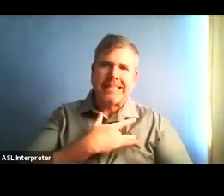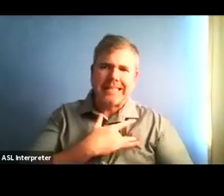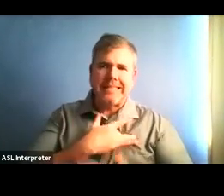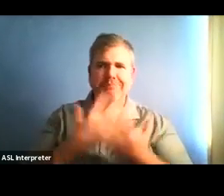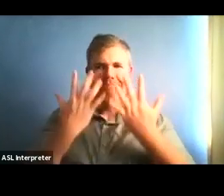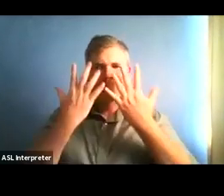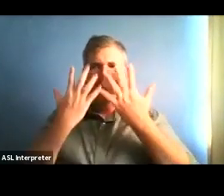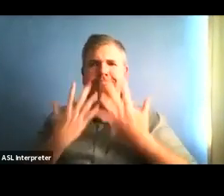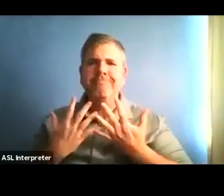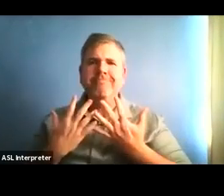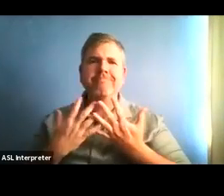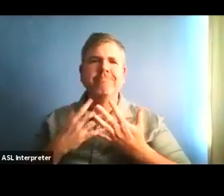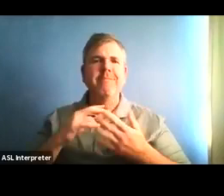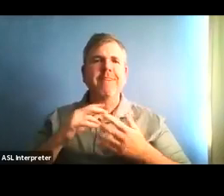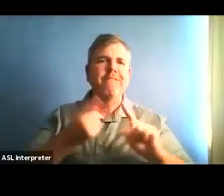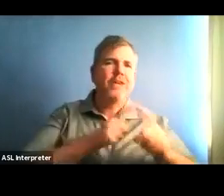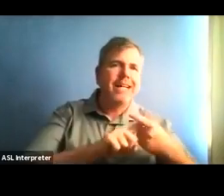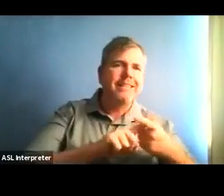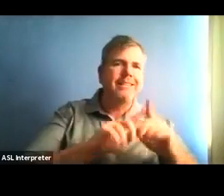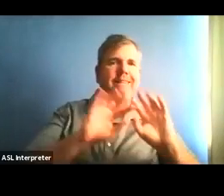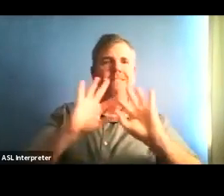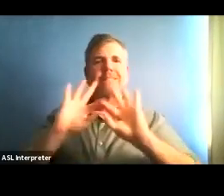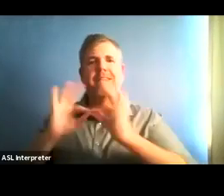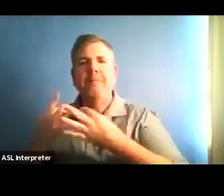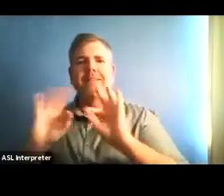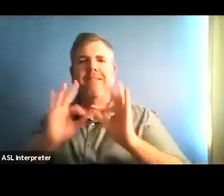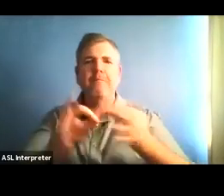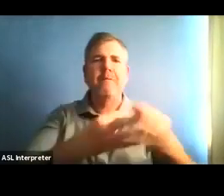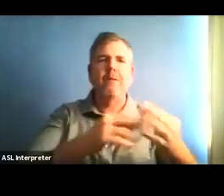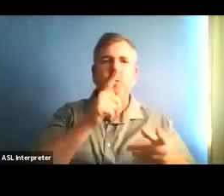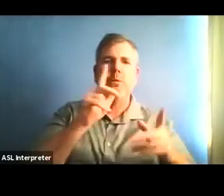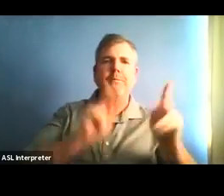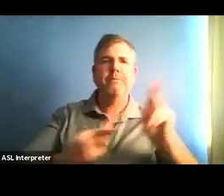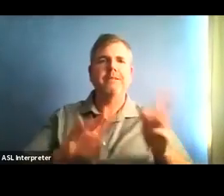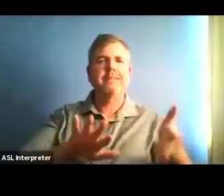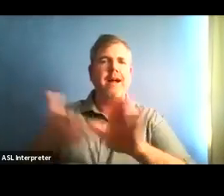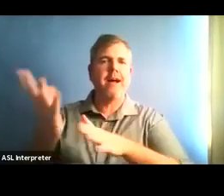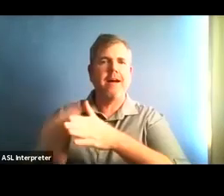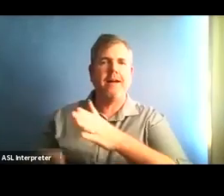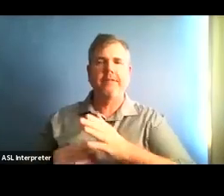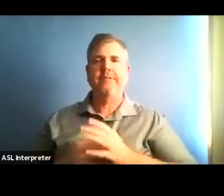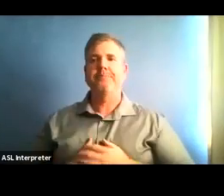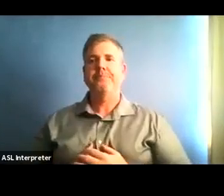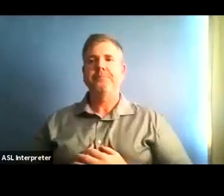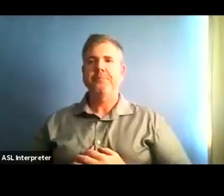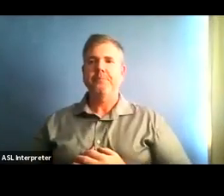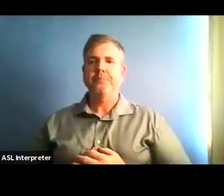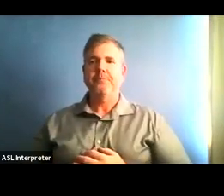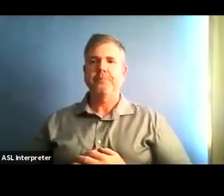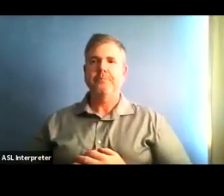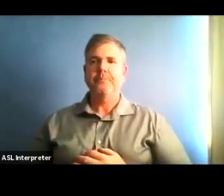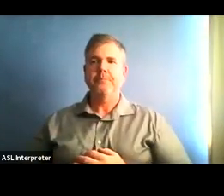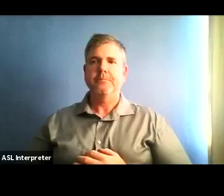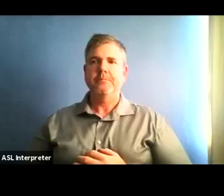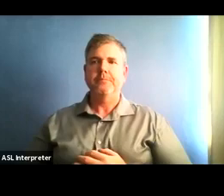I will be sharing a presentation with you today on the road map to reopening. Before I do, I have a few short updates.